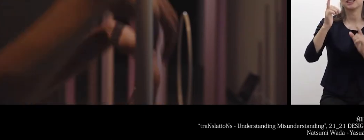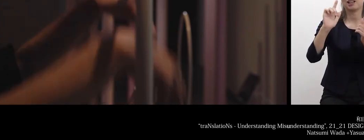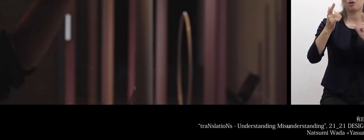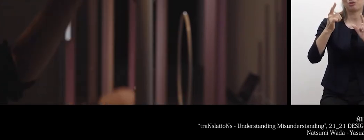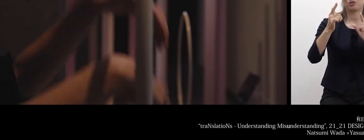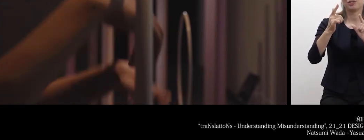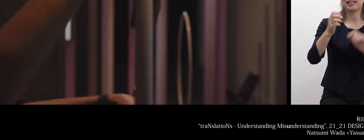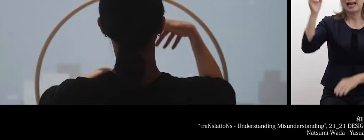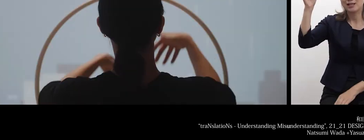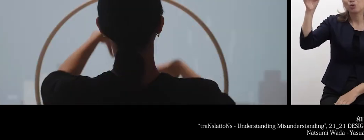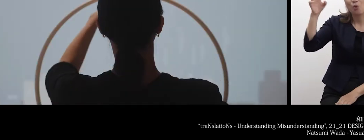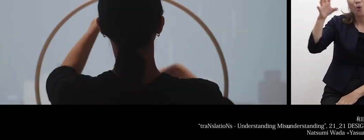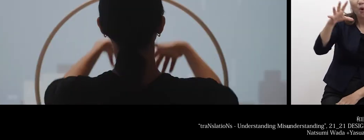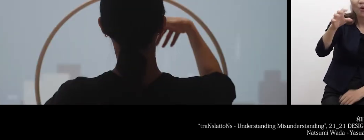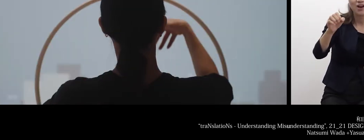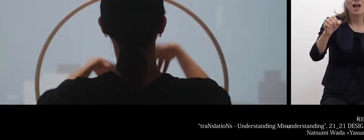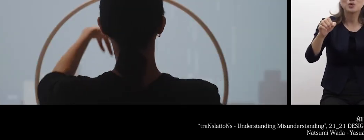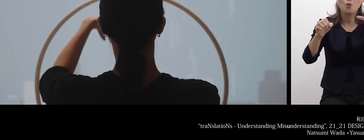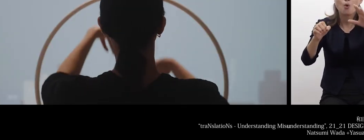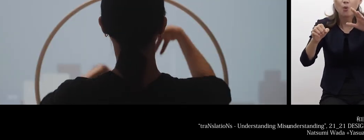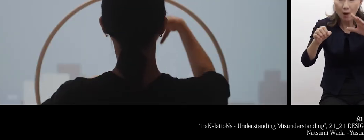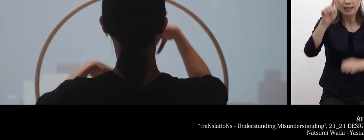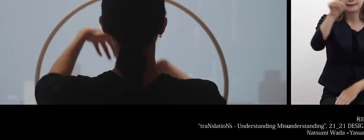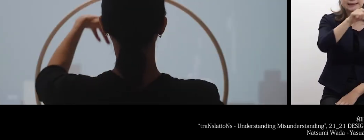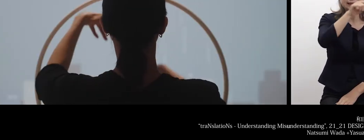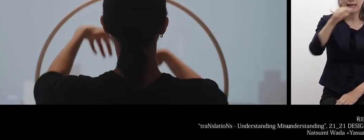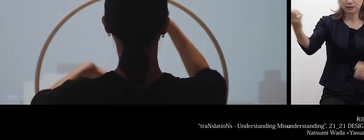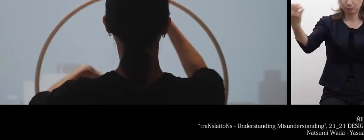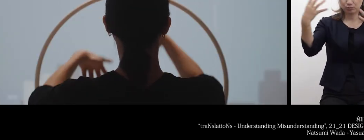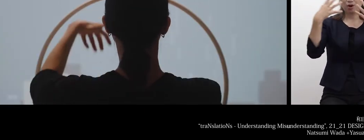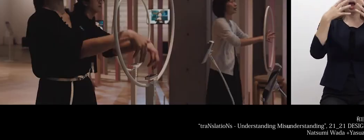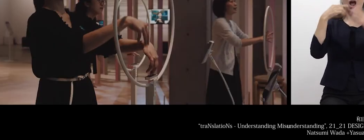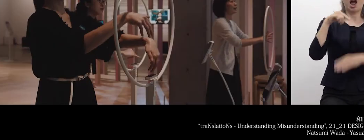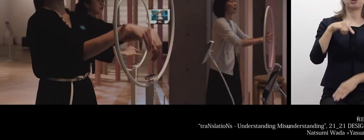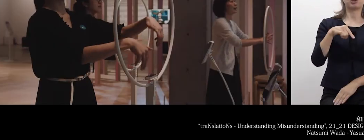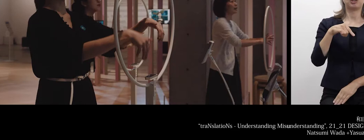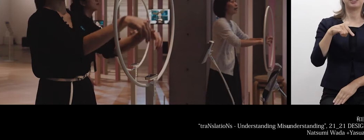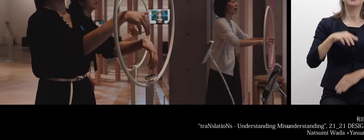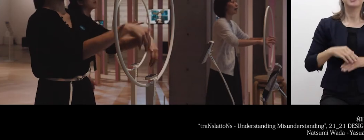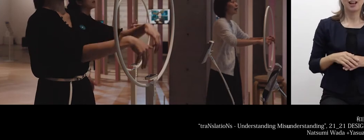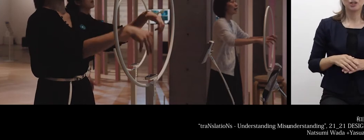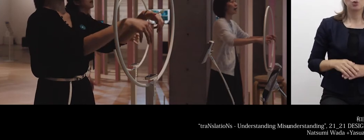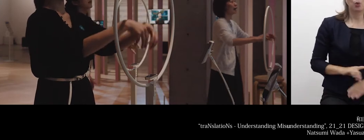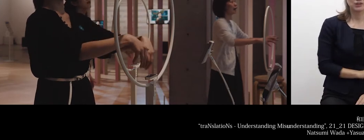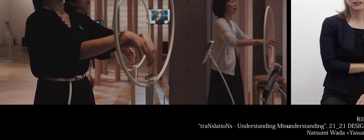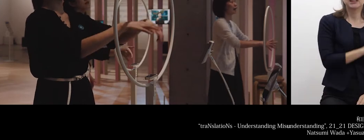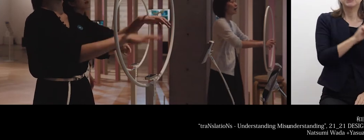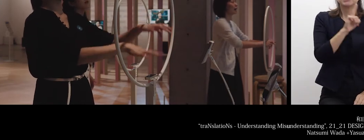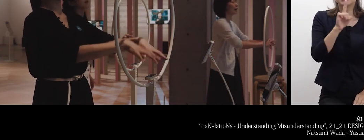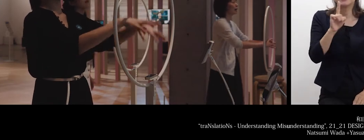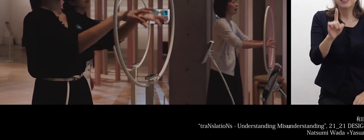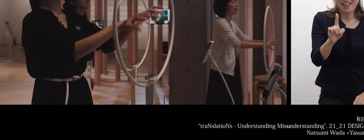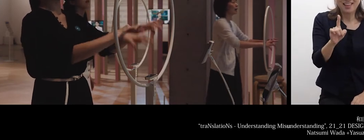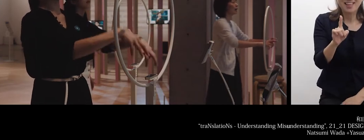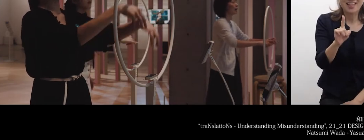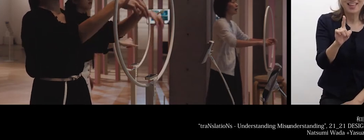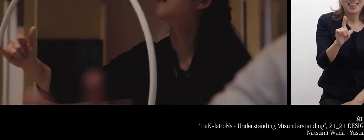But the lights are focused on visitors,